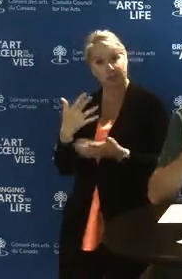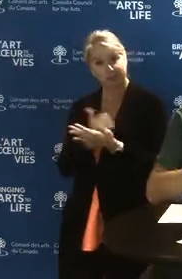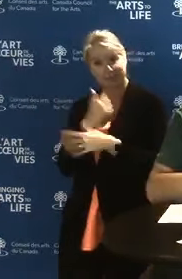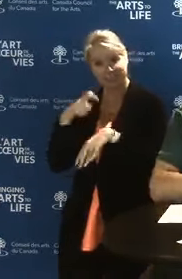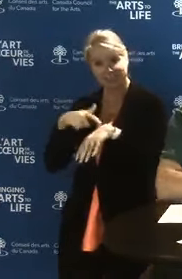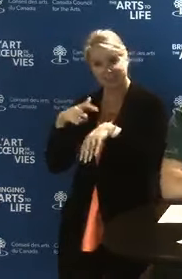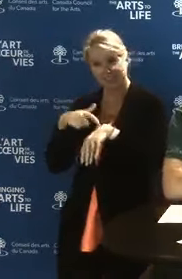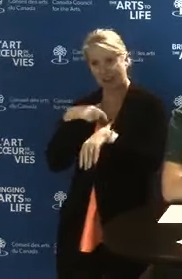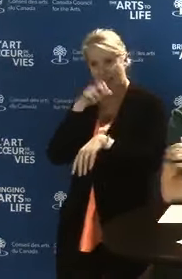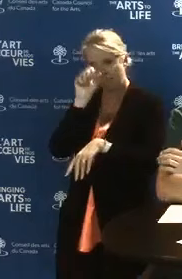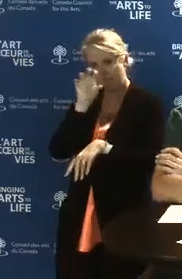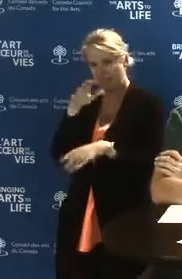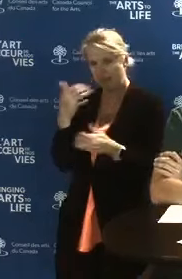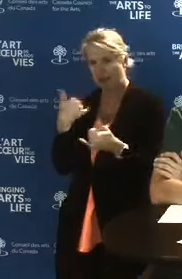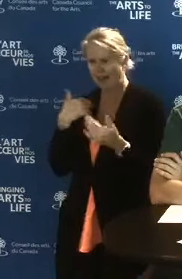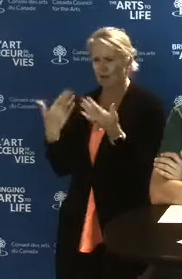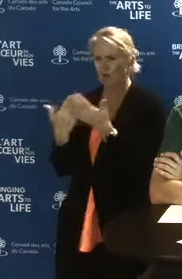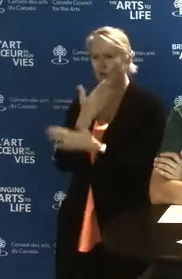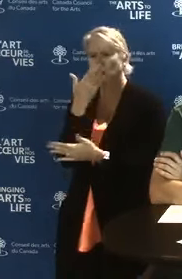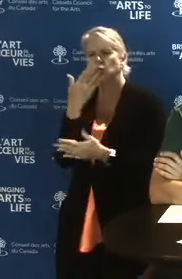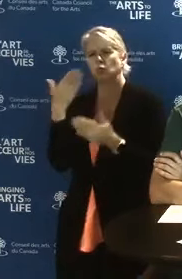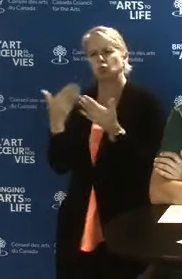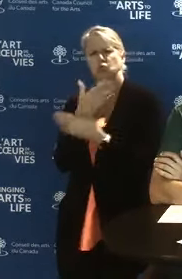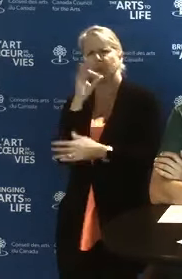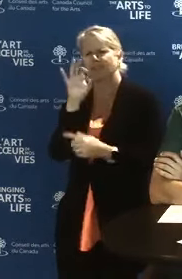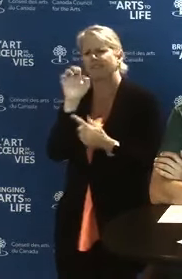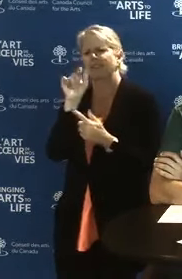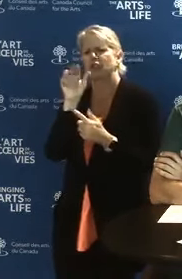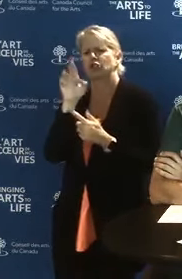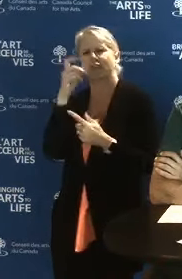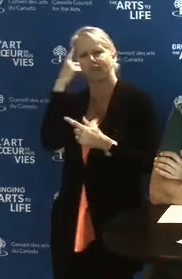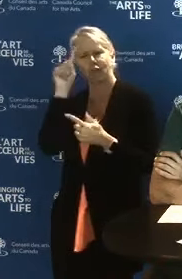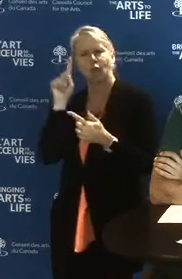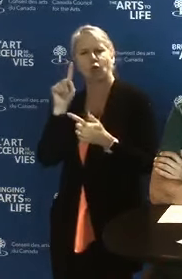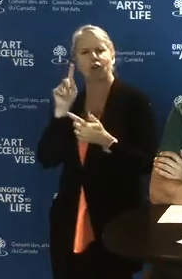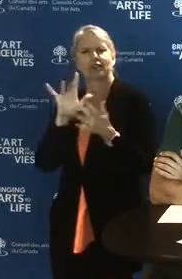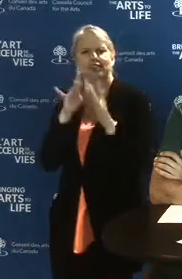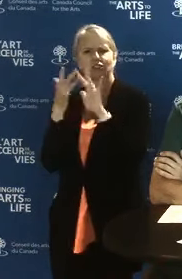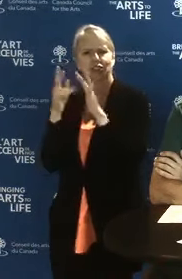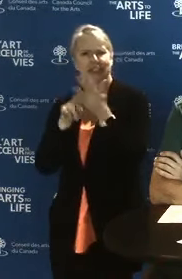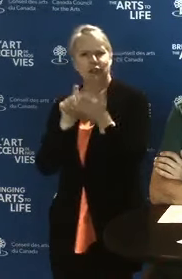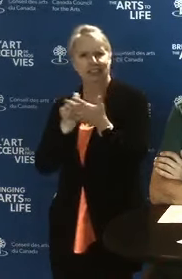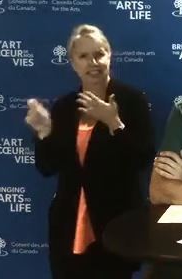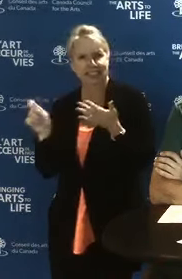in the digital literacy component for quicker access to the fund this year.